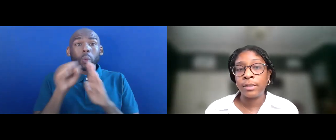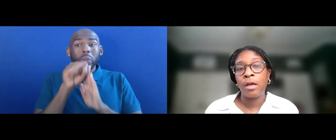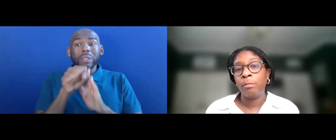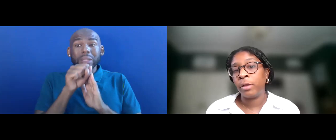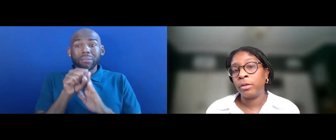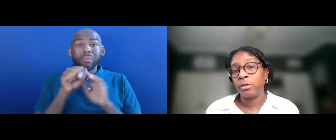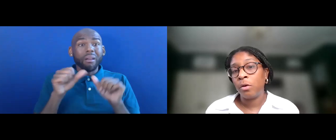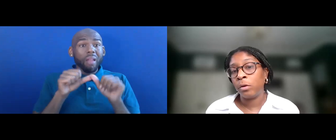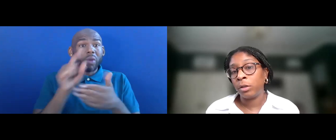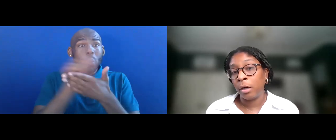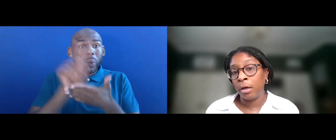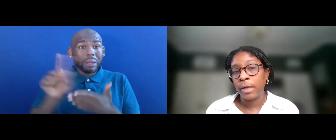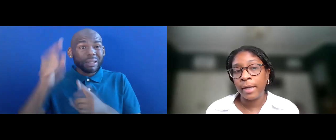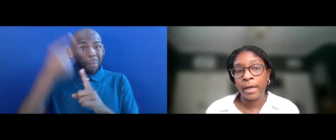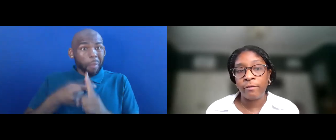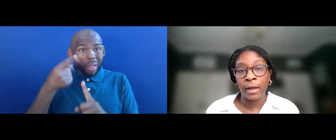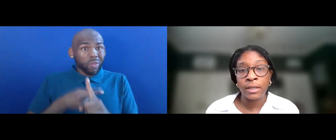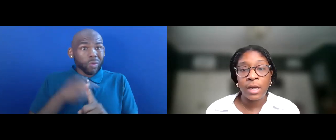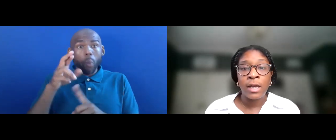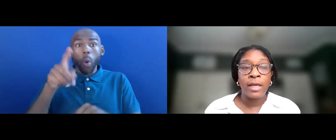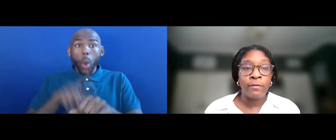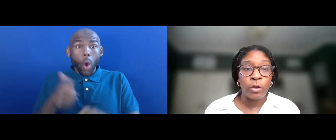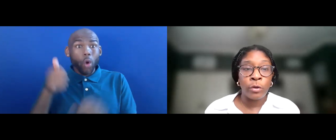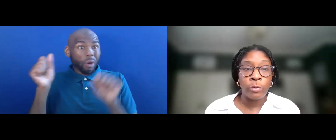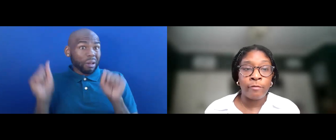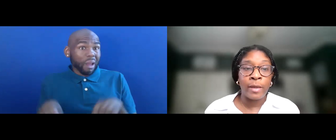WEEKS, MONTHS OR LONGER AND CAN AFFECT EVEN THOSE WHO HAVE